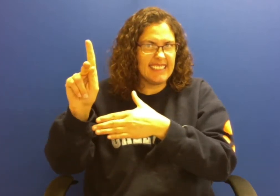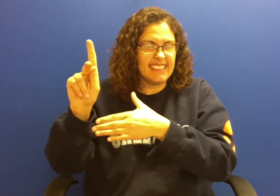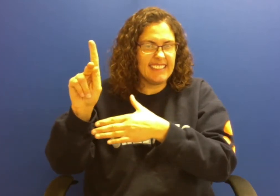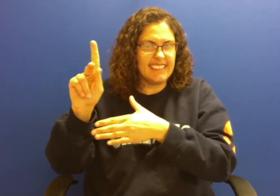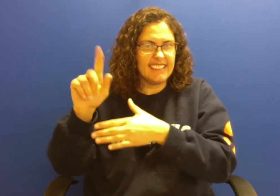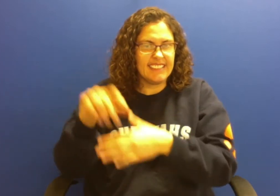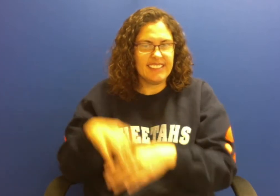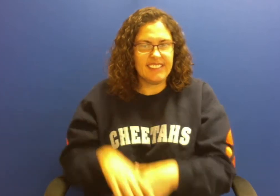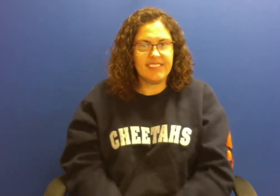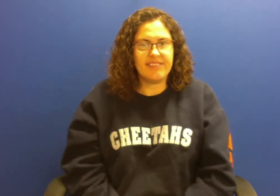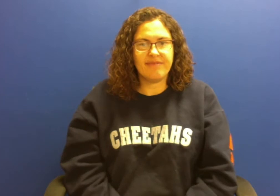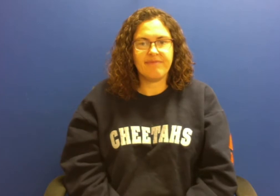steak